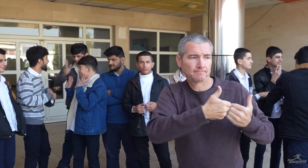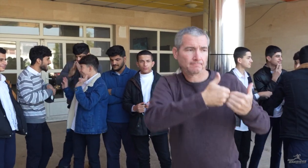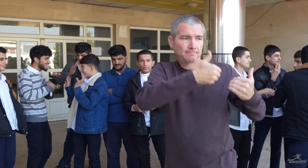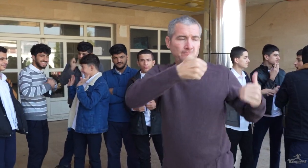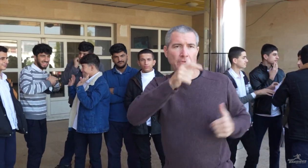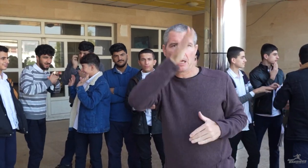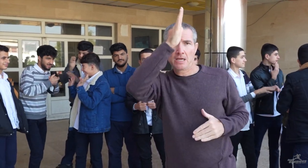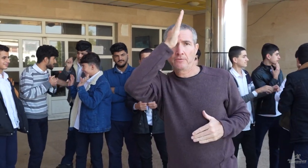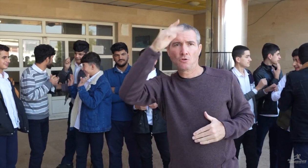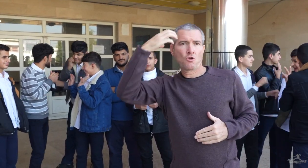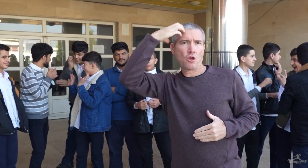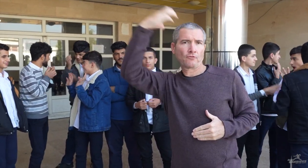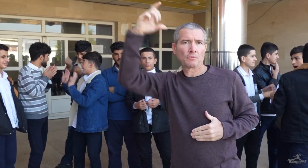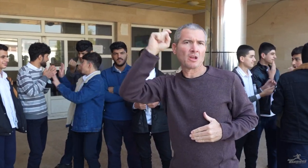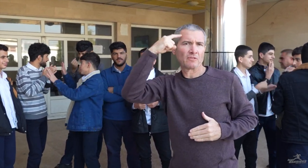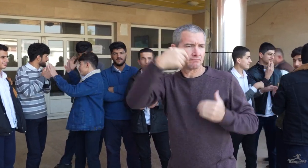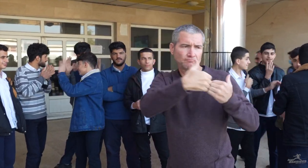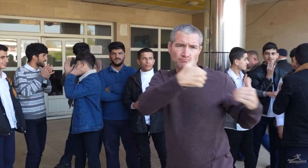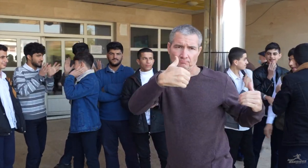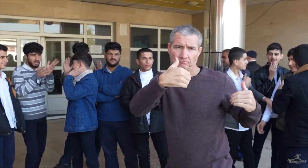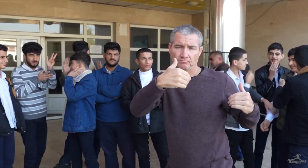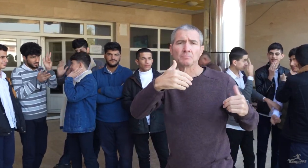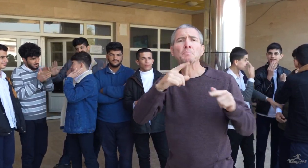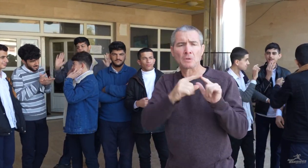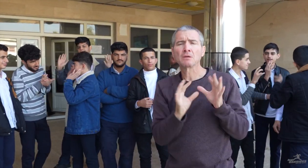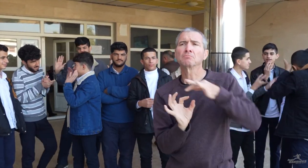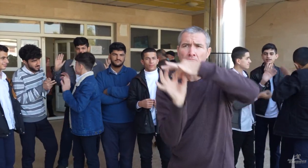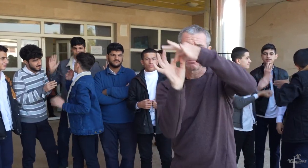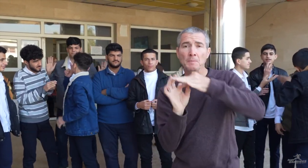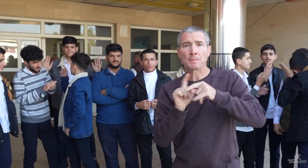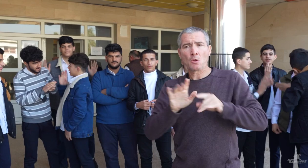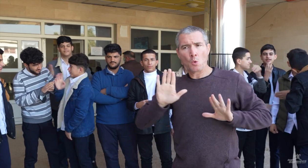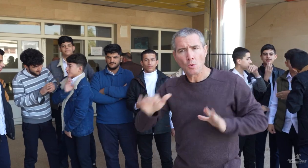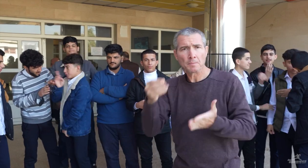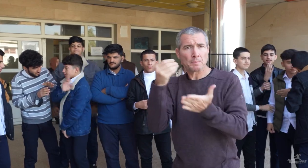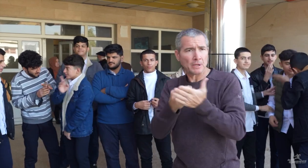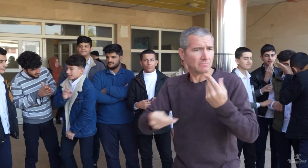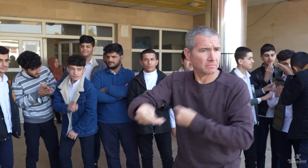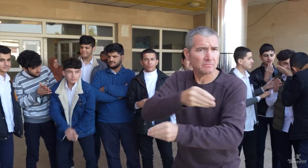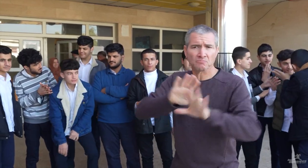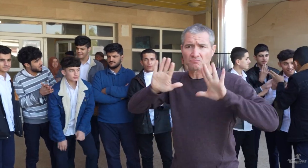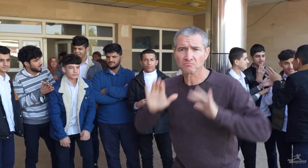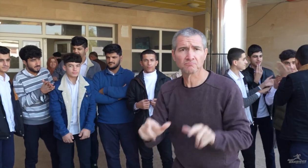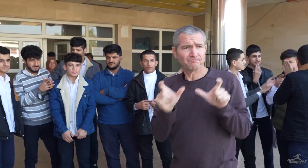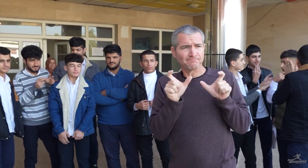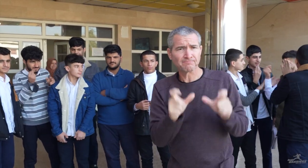Kurdistan runs by the Kurdistan Regional Government, not under the Iraq government. Both governments are working together, but each has its own budget.